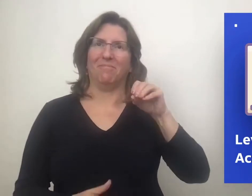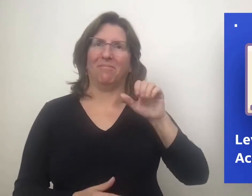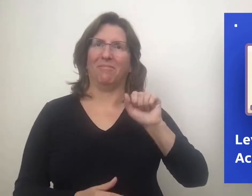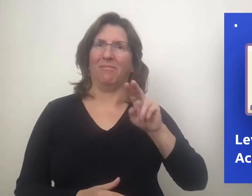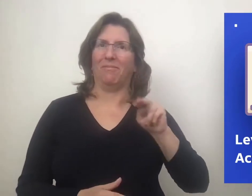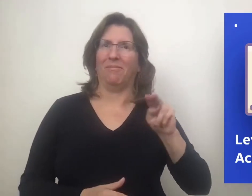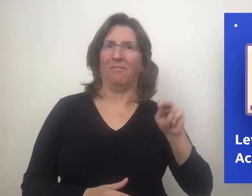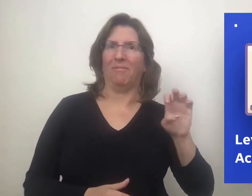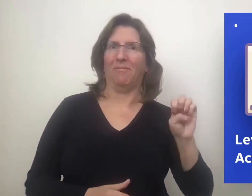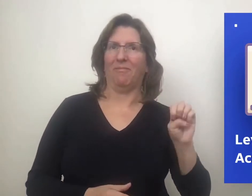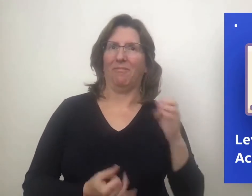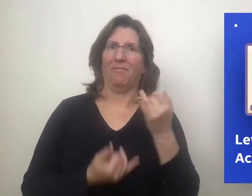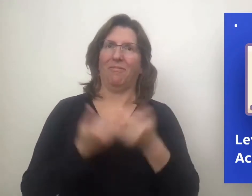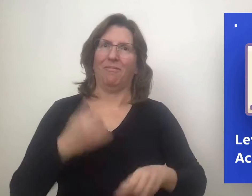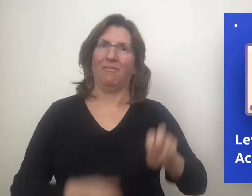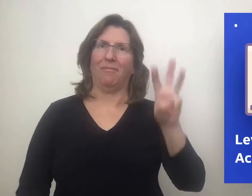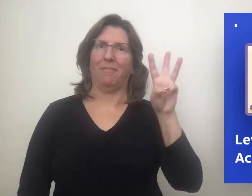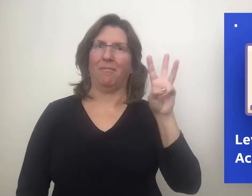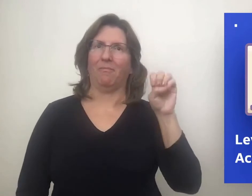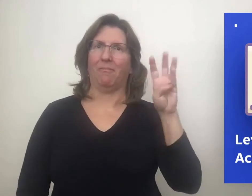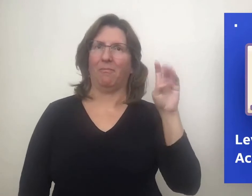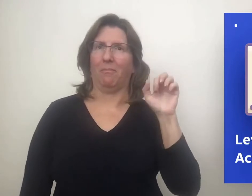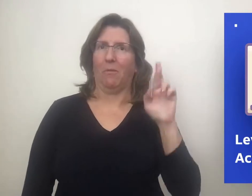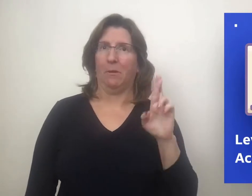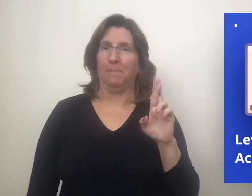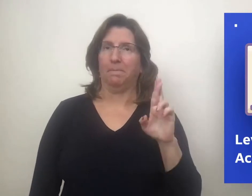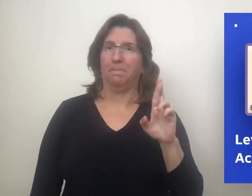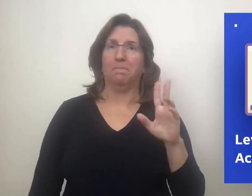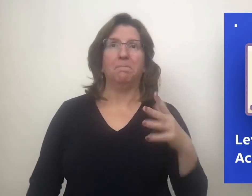Hello, I am Joanne Weber